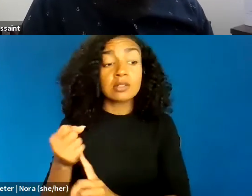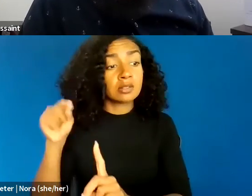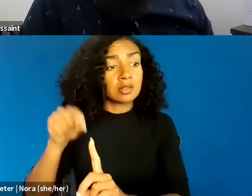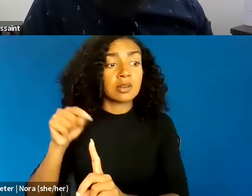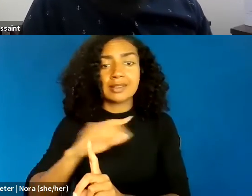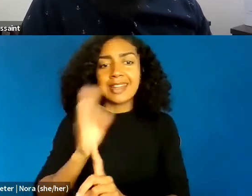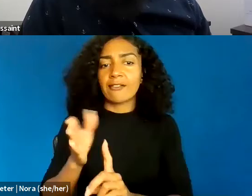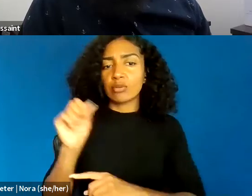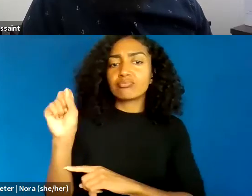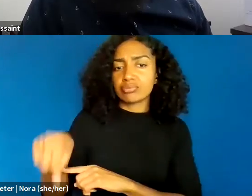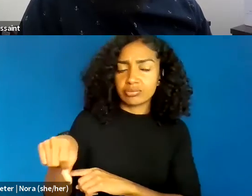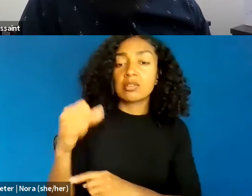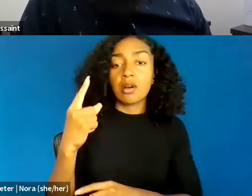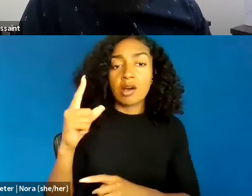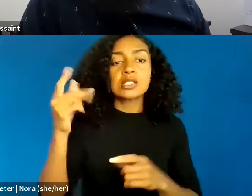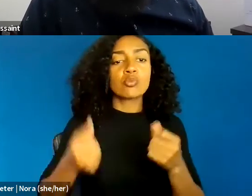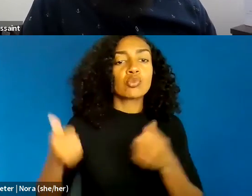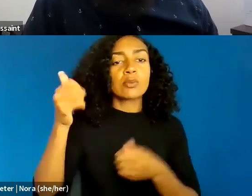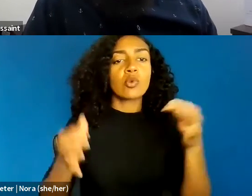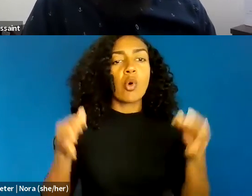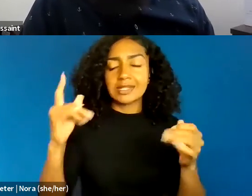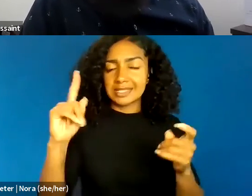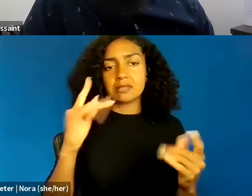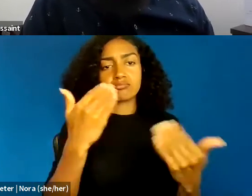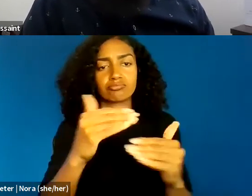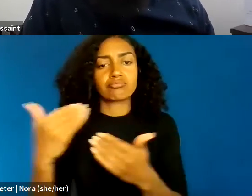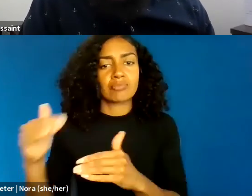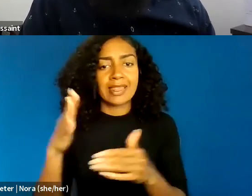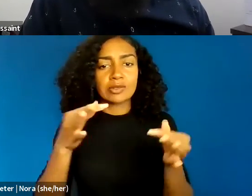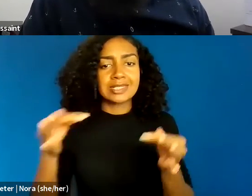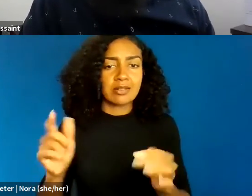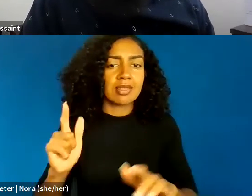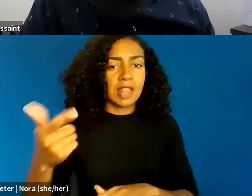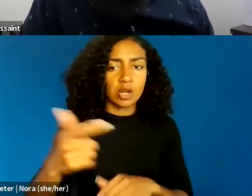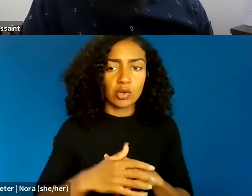Still, in matters involving public protests where the perceived racist actions of police officers,